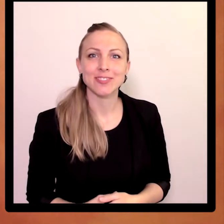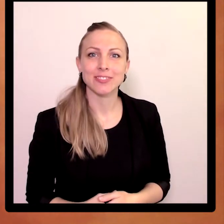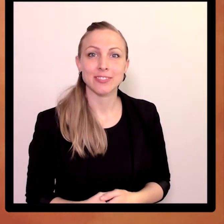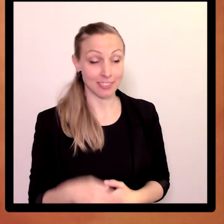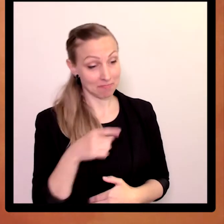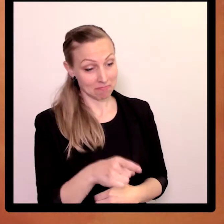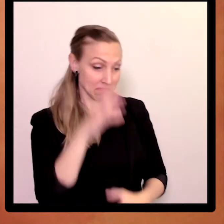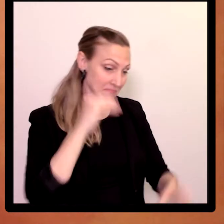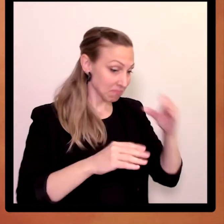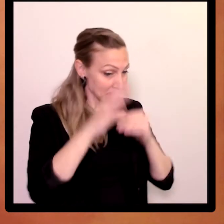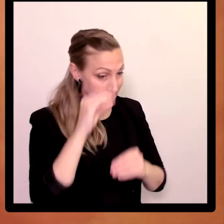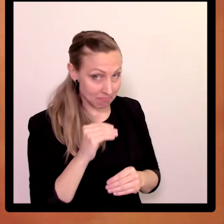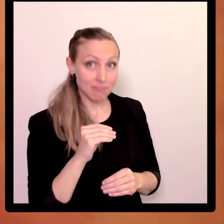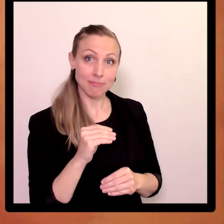Here you can learn the different sign languages -